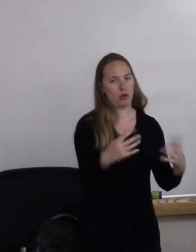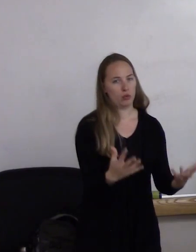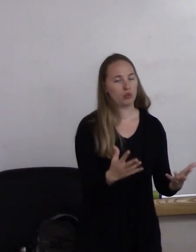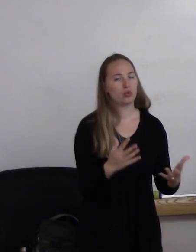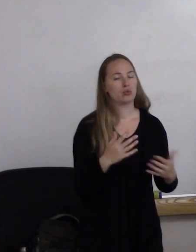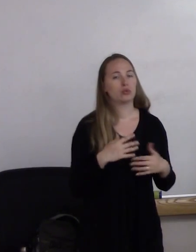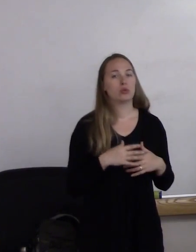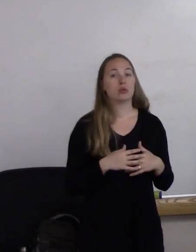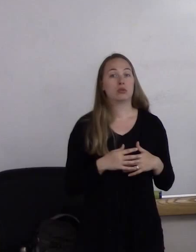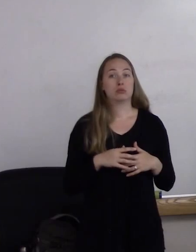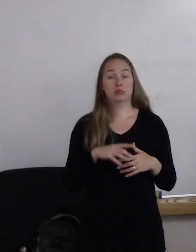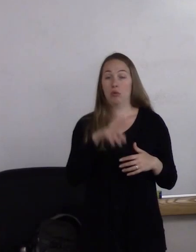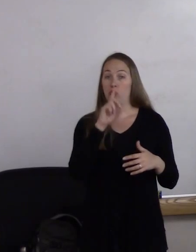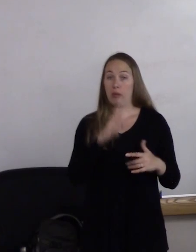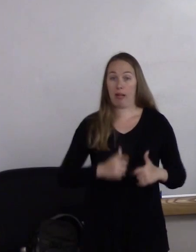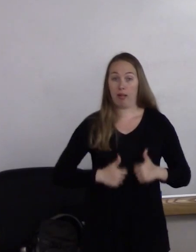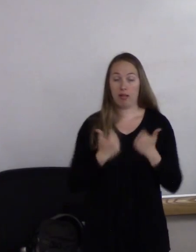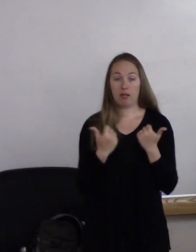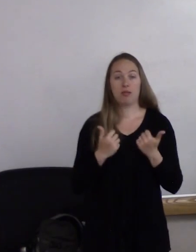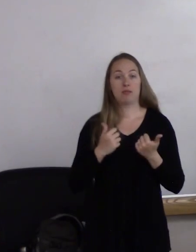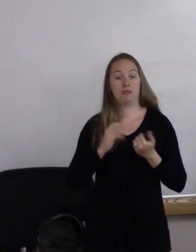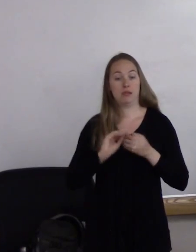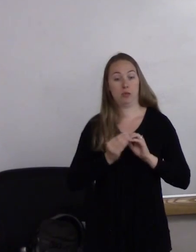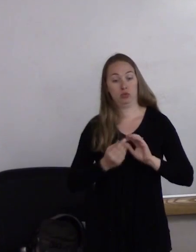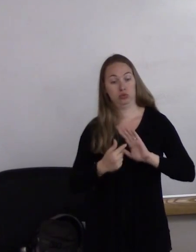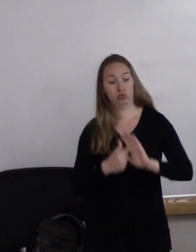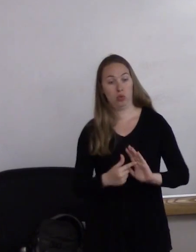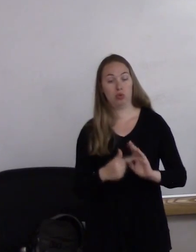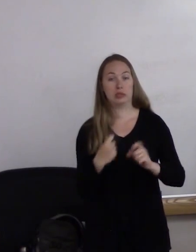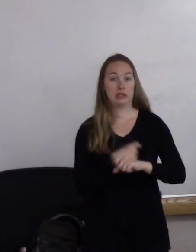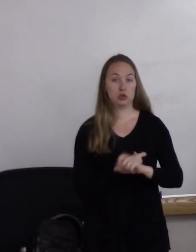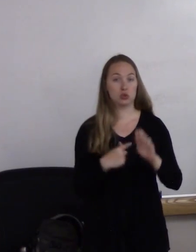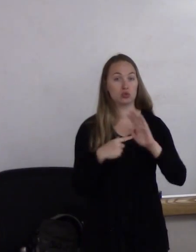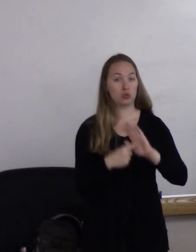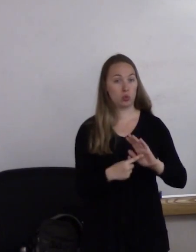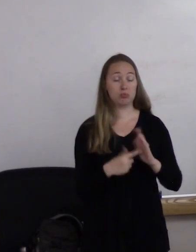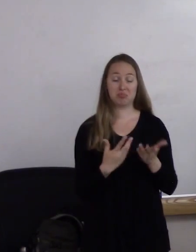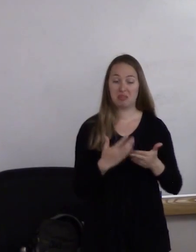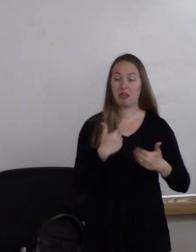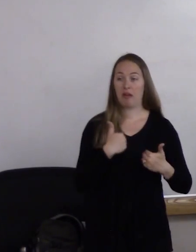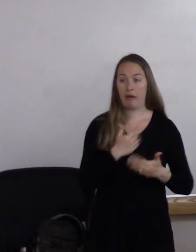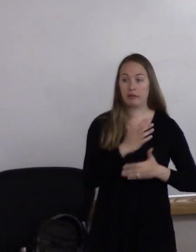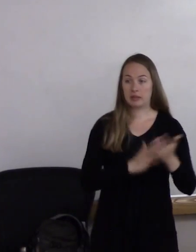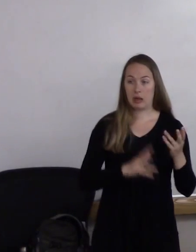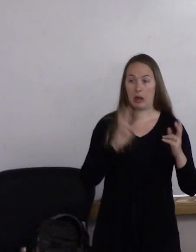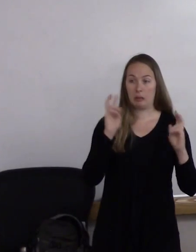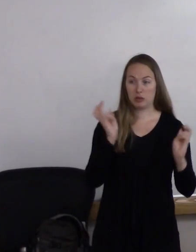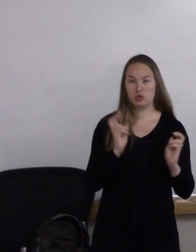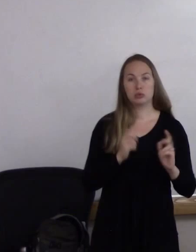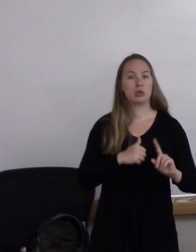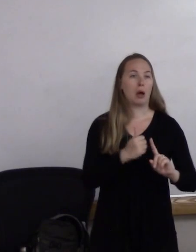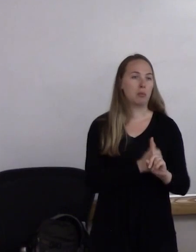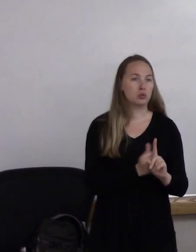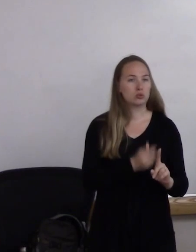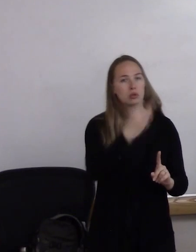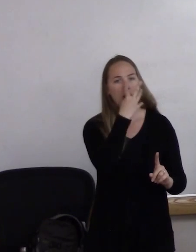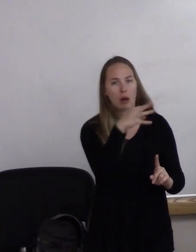In reality, the numbers show that while there is some issues that happen-- abuse, neglect, or harassment--